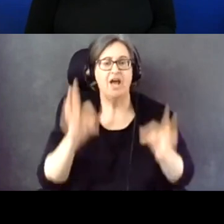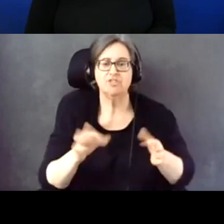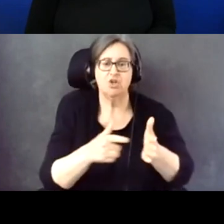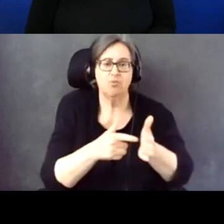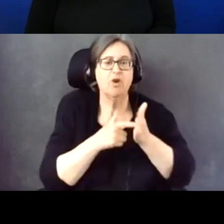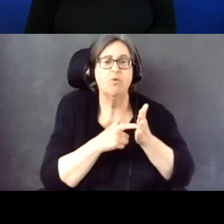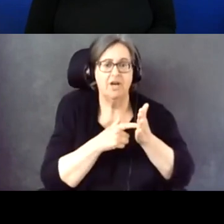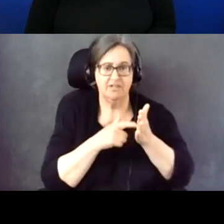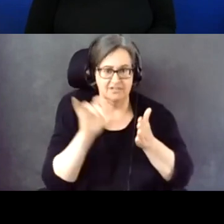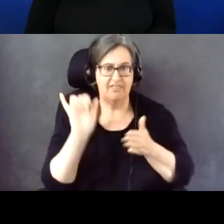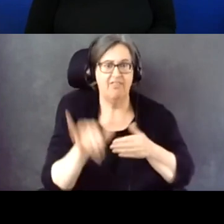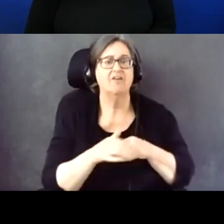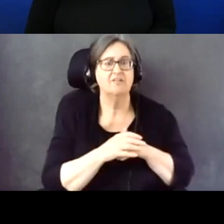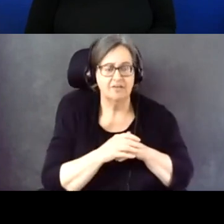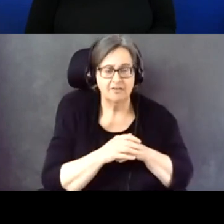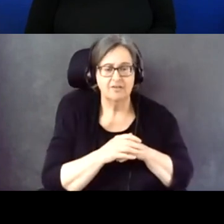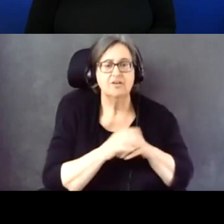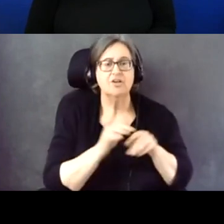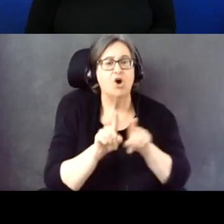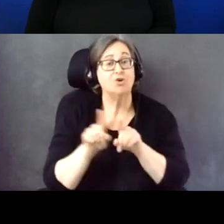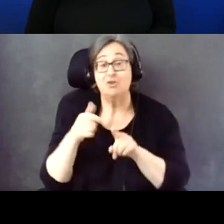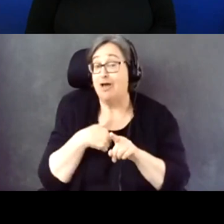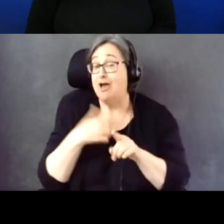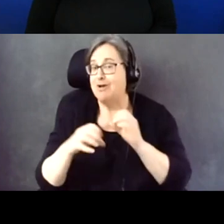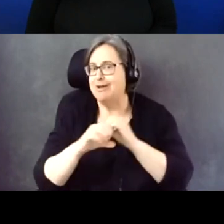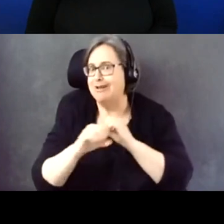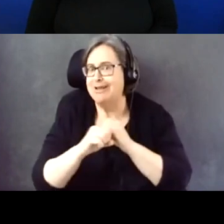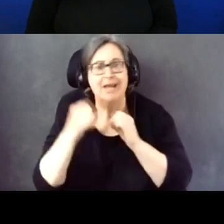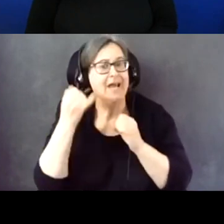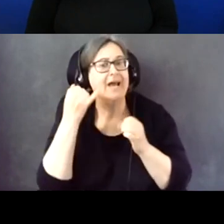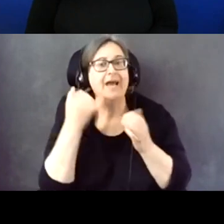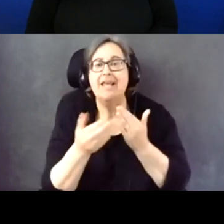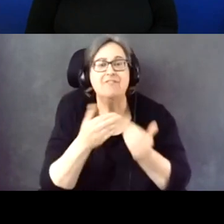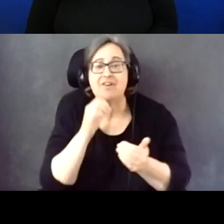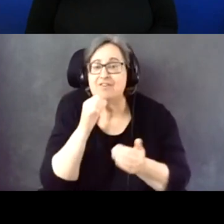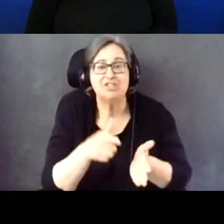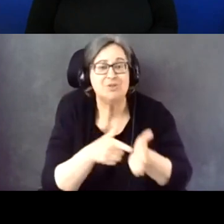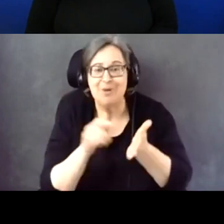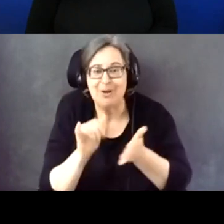And additionally, would also put the plug-in even if it doesn't, even in places where section